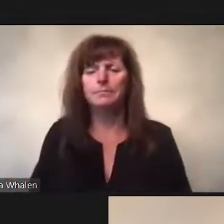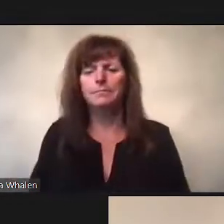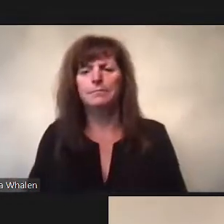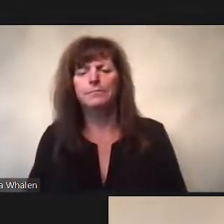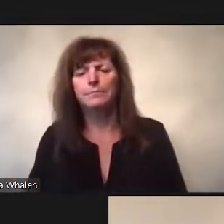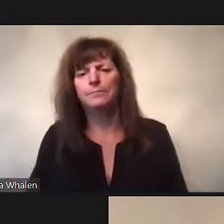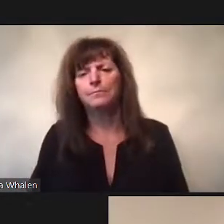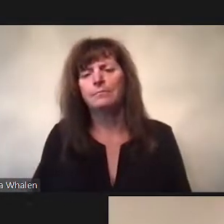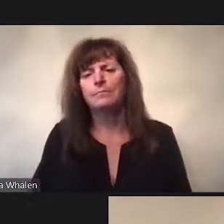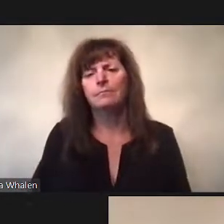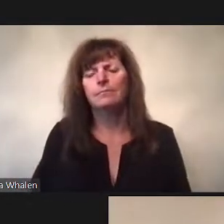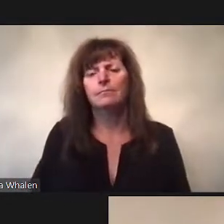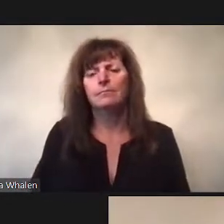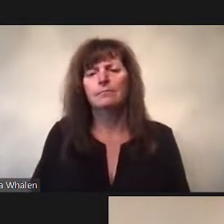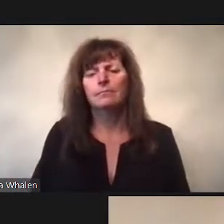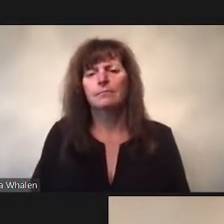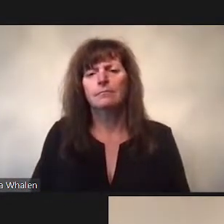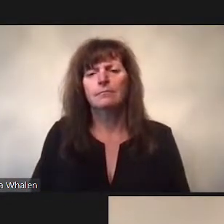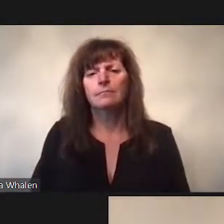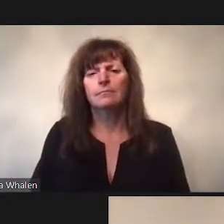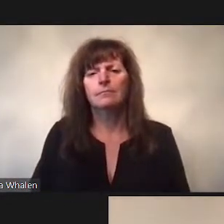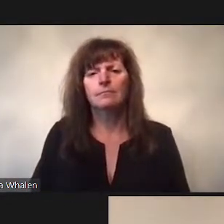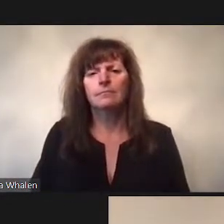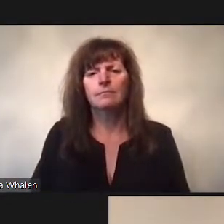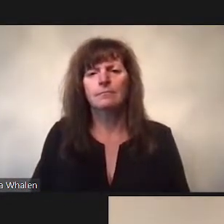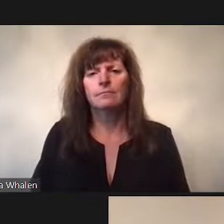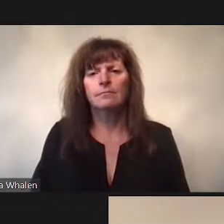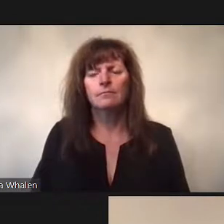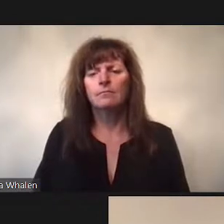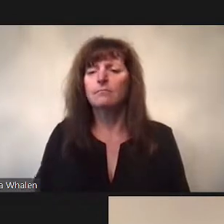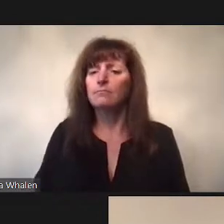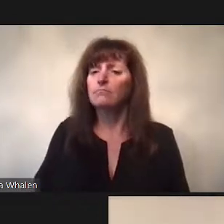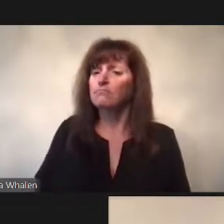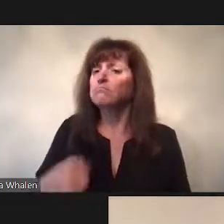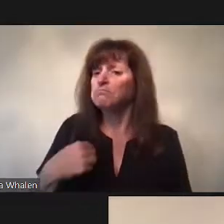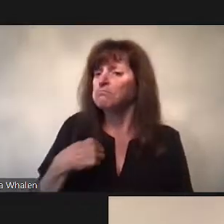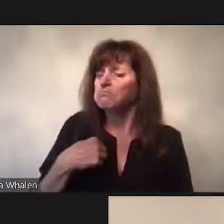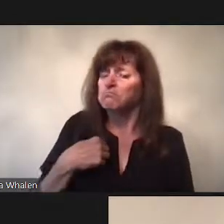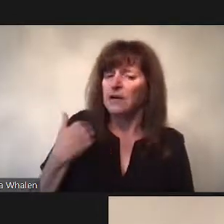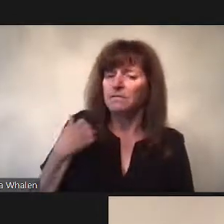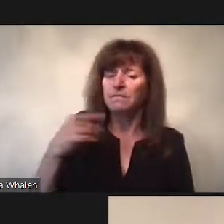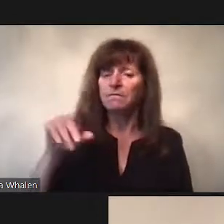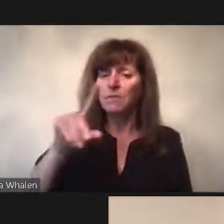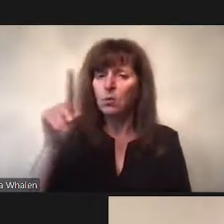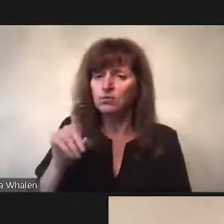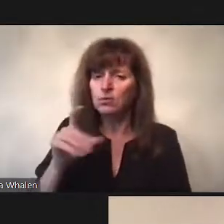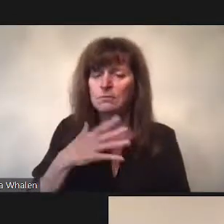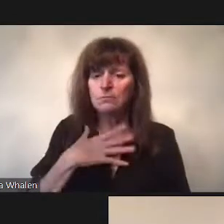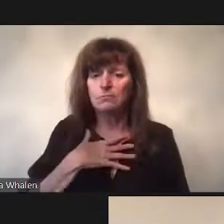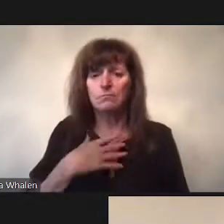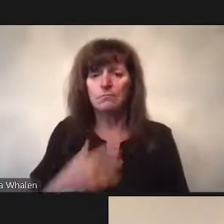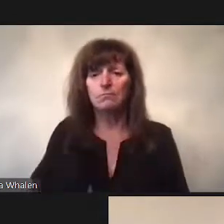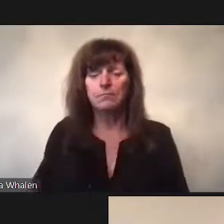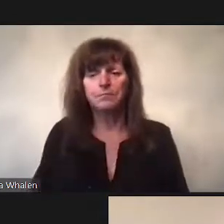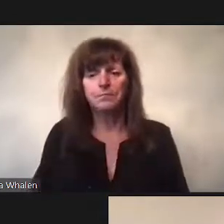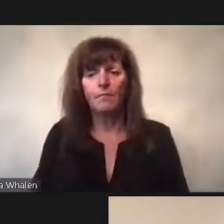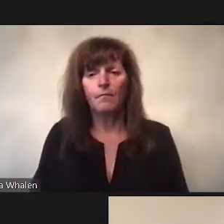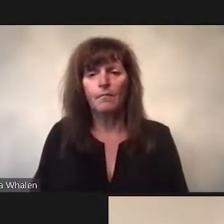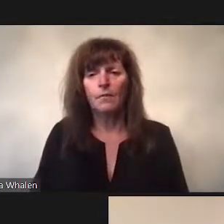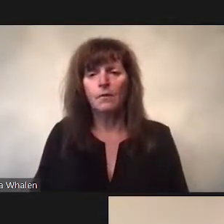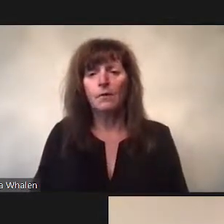We have about 40 minutes of questions and stuff.